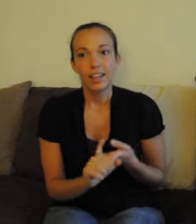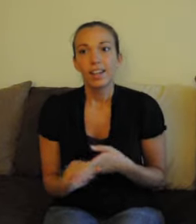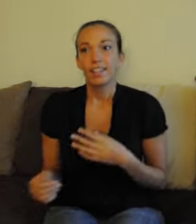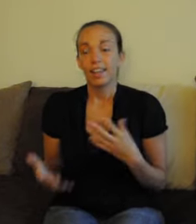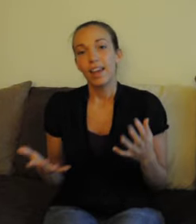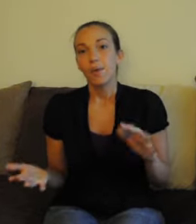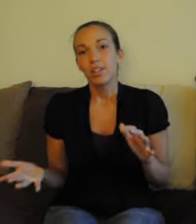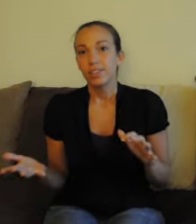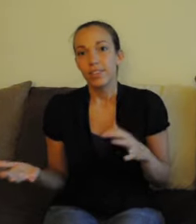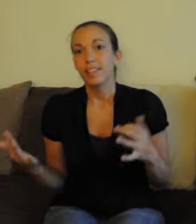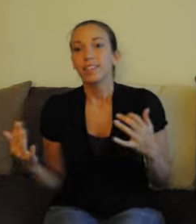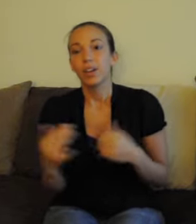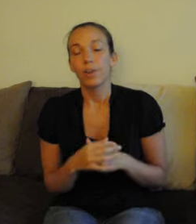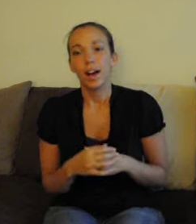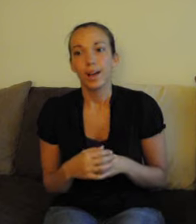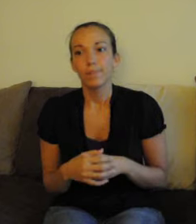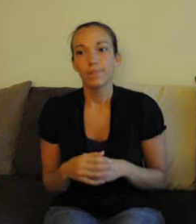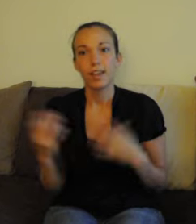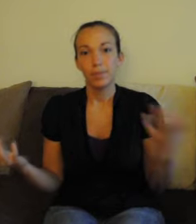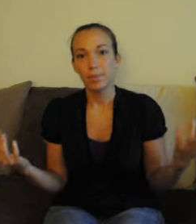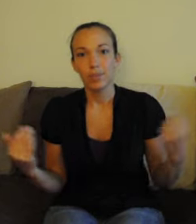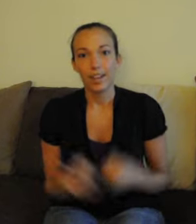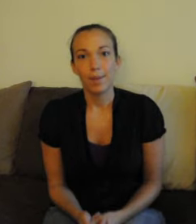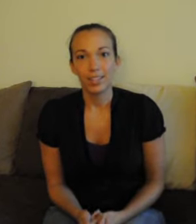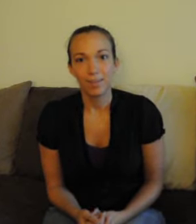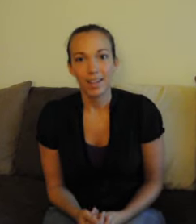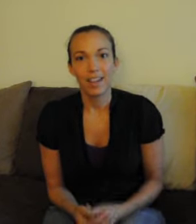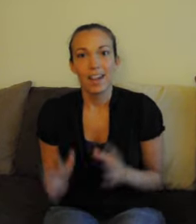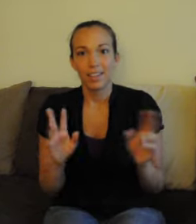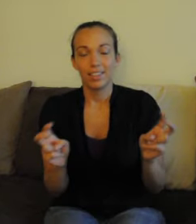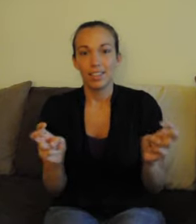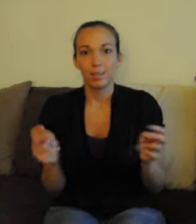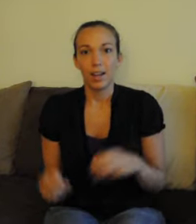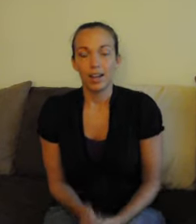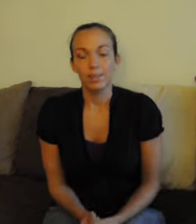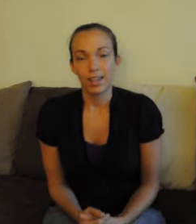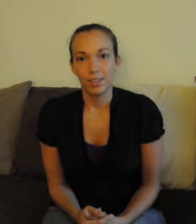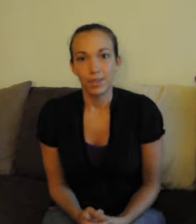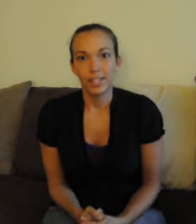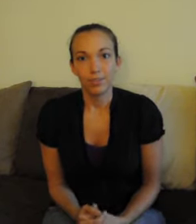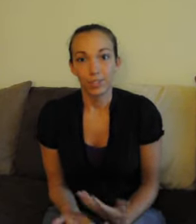saying yeah I want to learn this... and we would be more than happy to do a themed sign of the week for you.